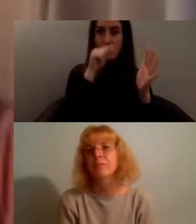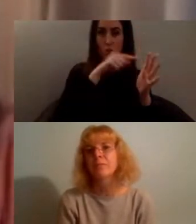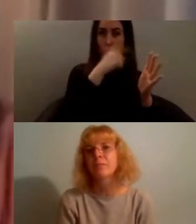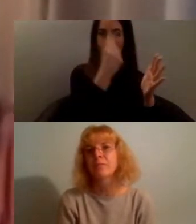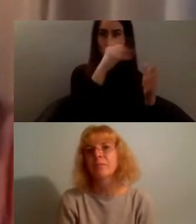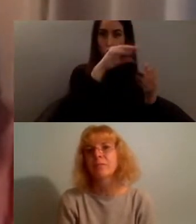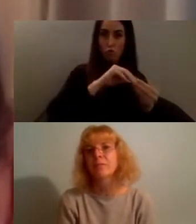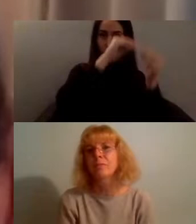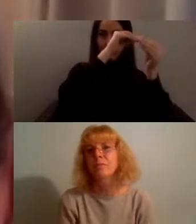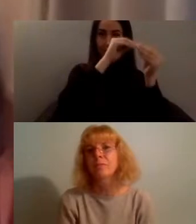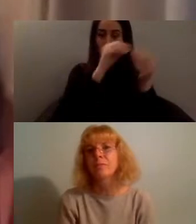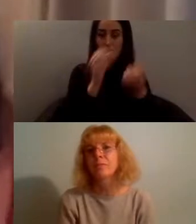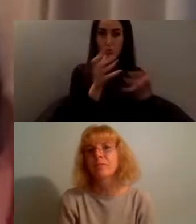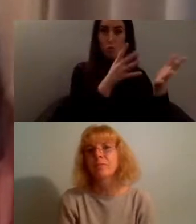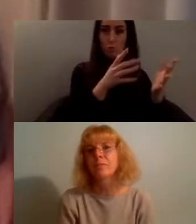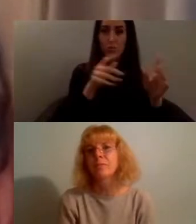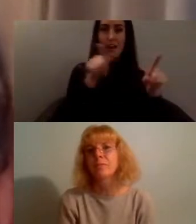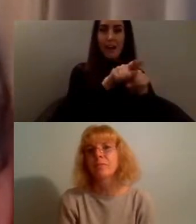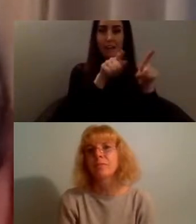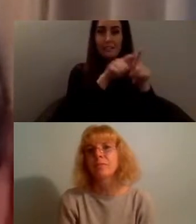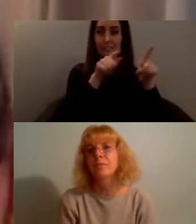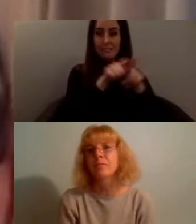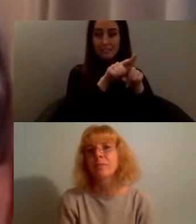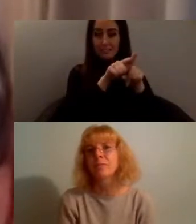who speaks very honestly about challenging subjects